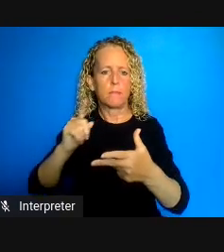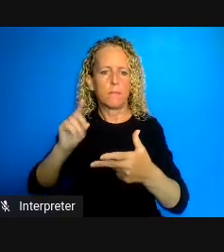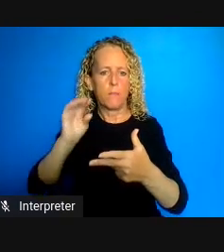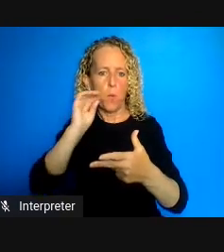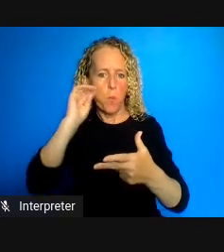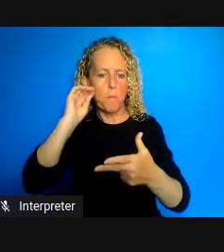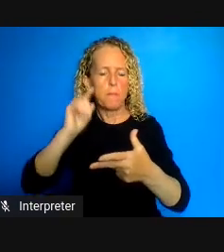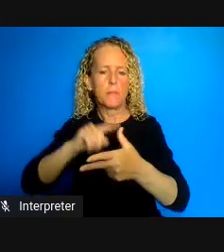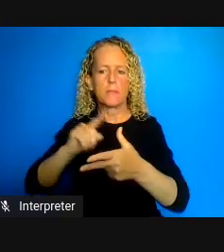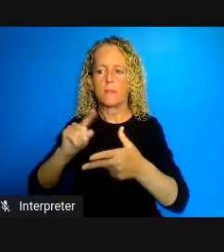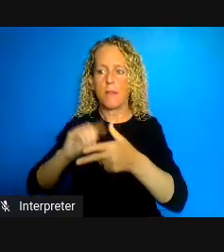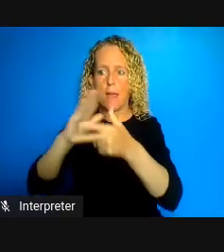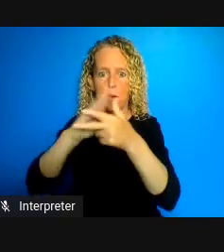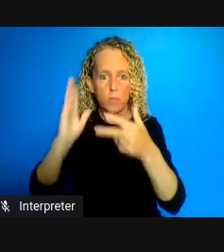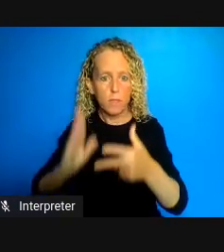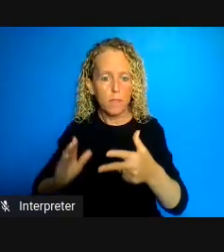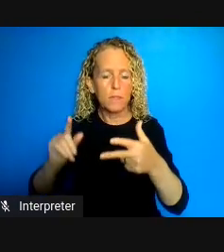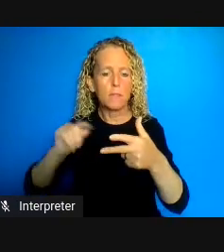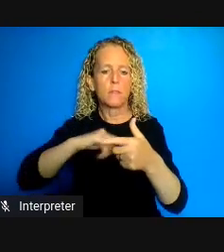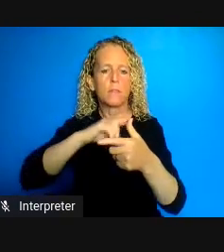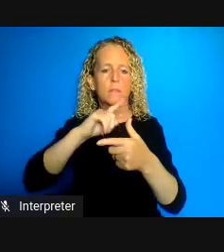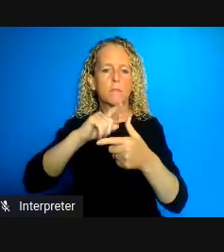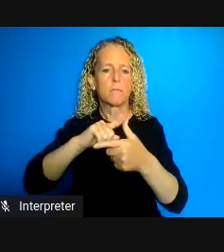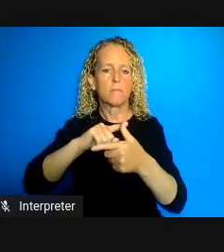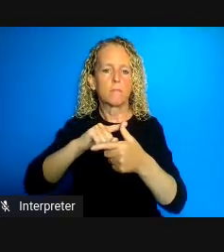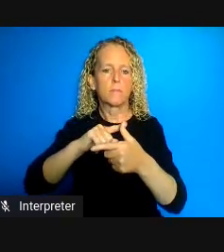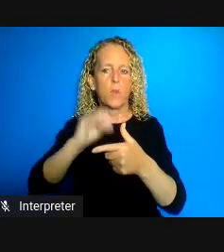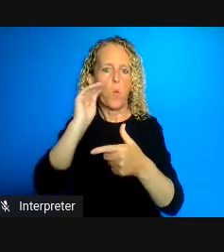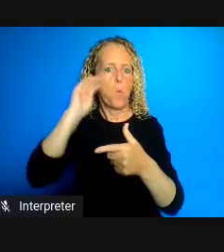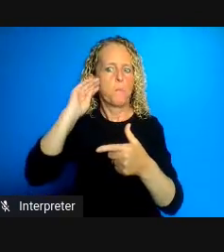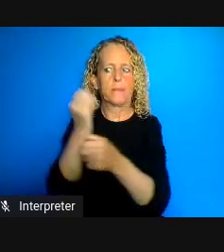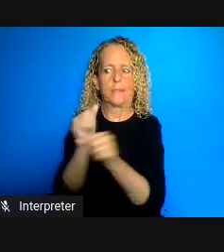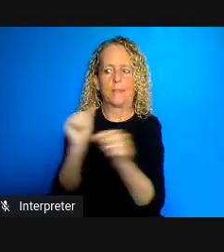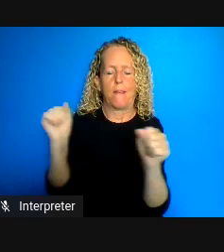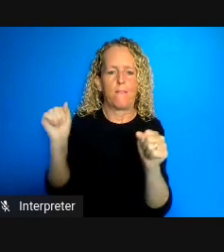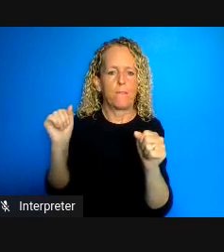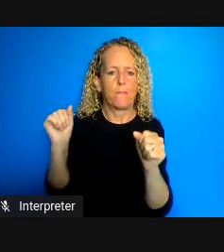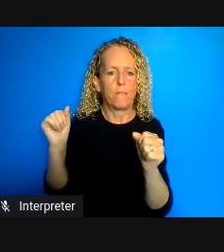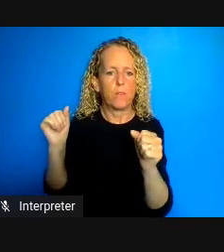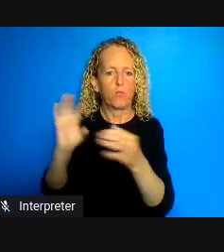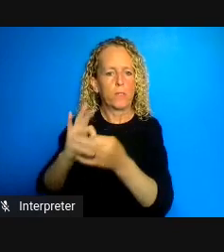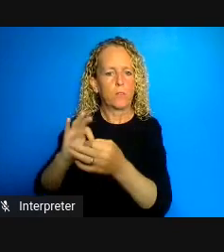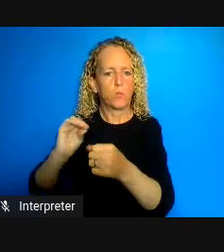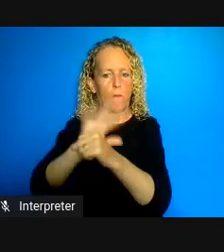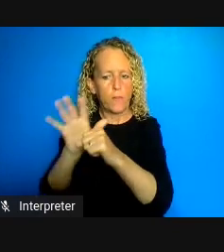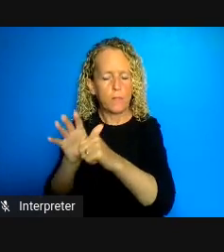and in this case housing consistent with Kovac 19 protocols access to income and